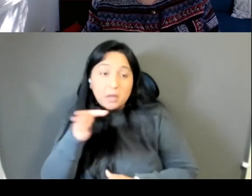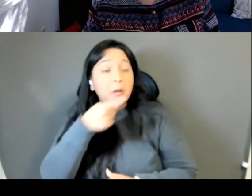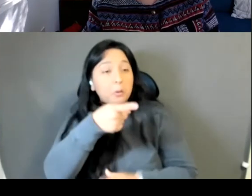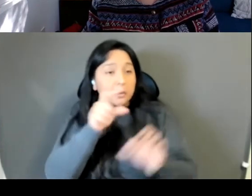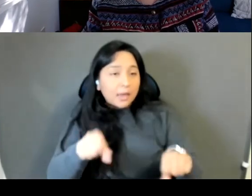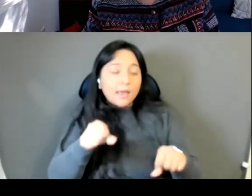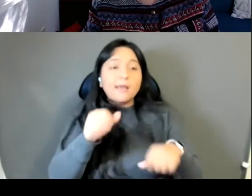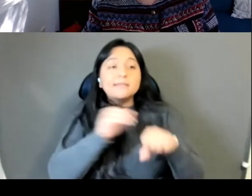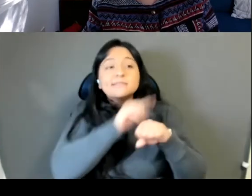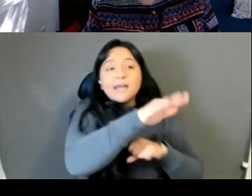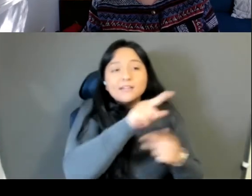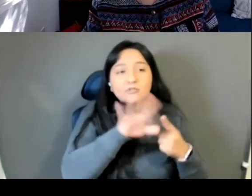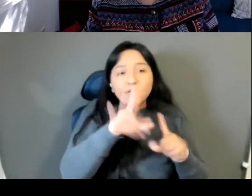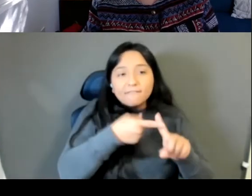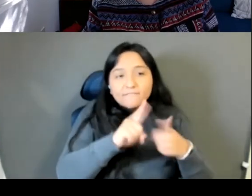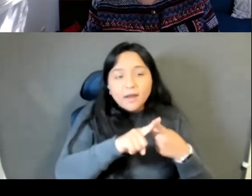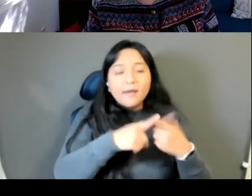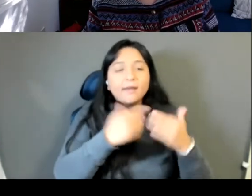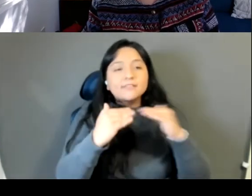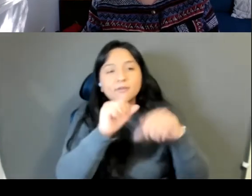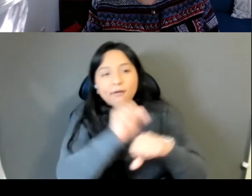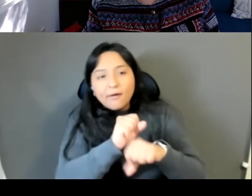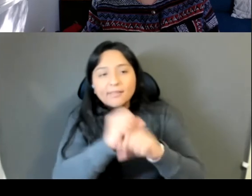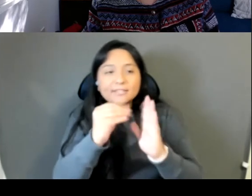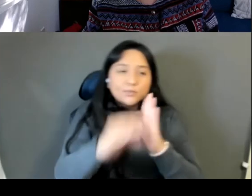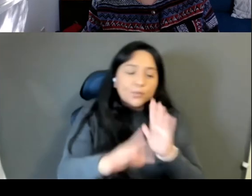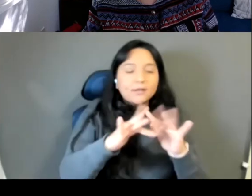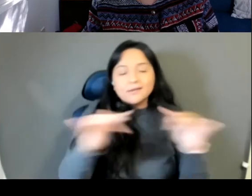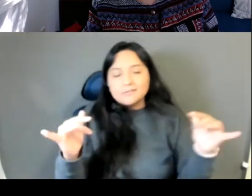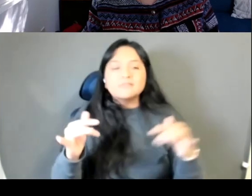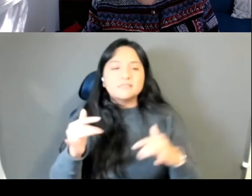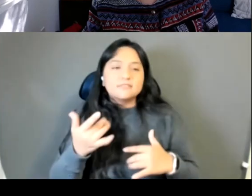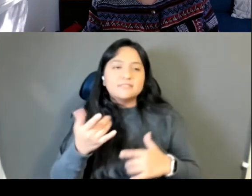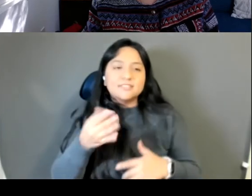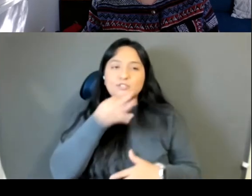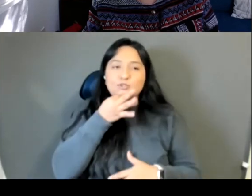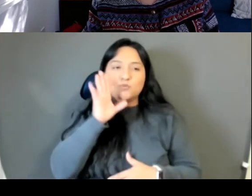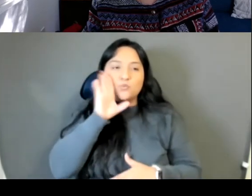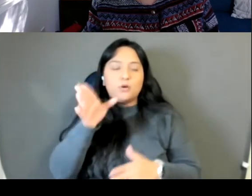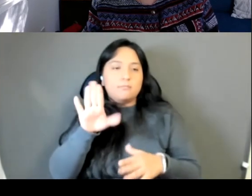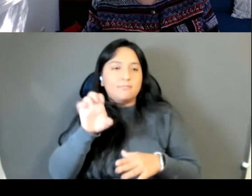It will be available again soon.